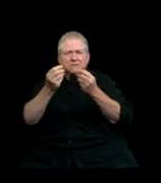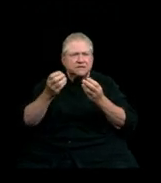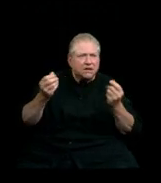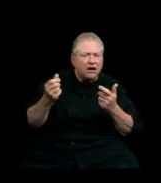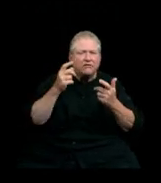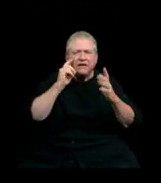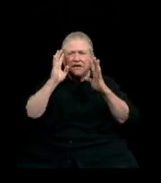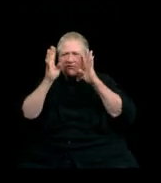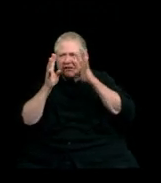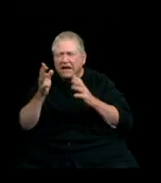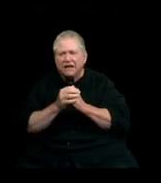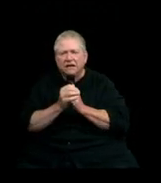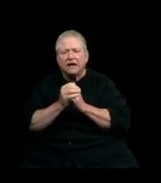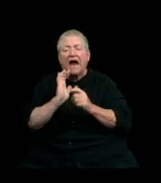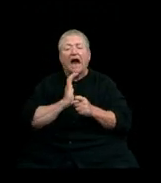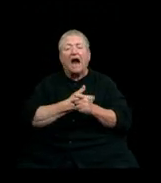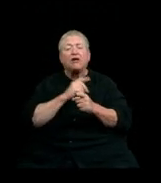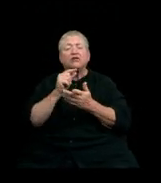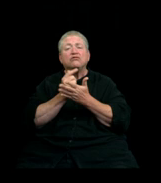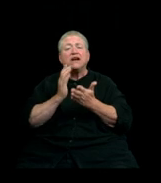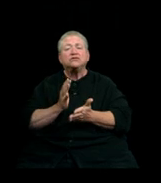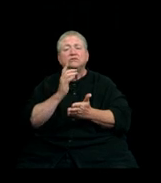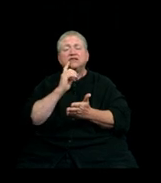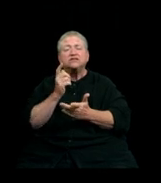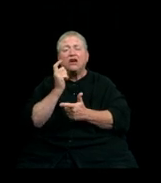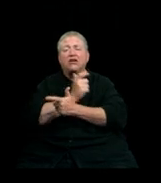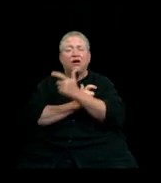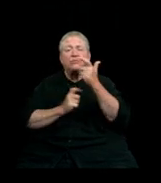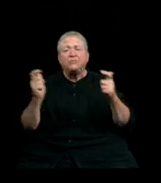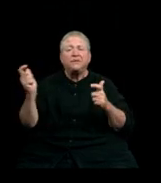Our graduates are the greatest contribution we make to society,